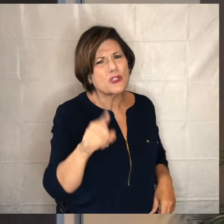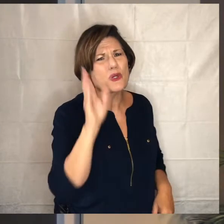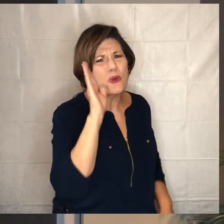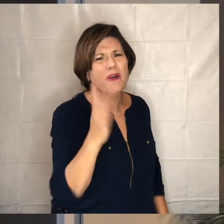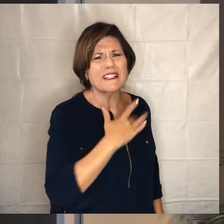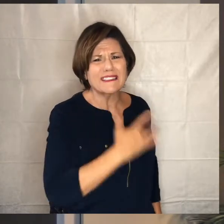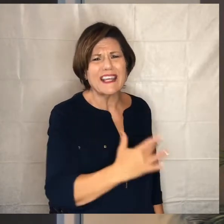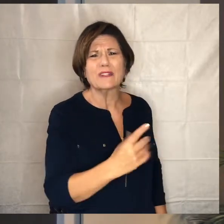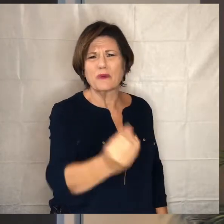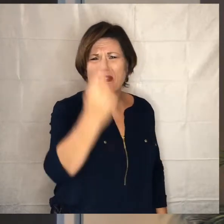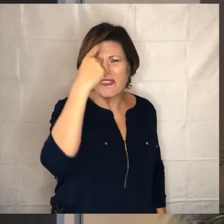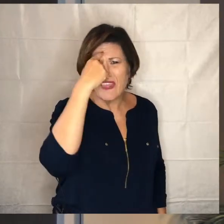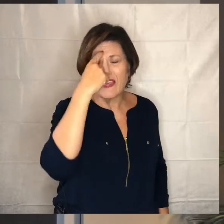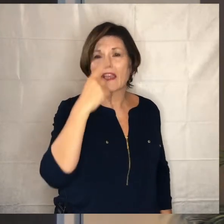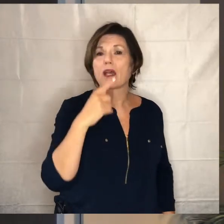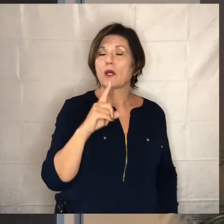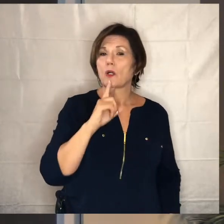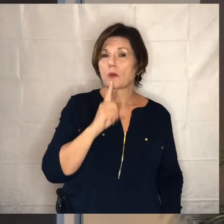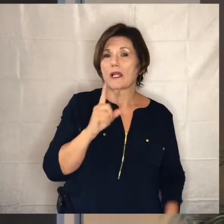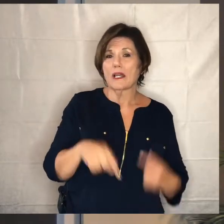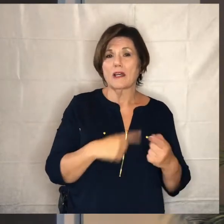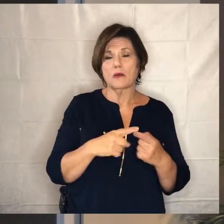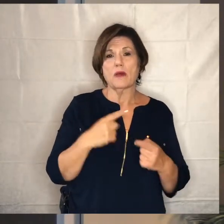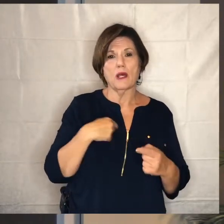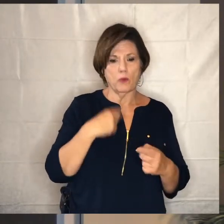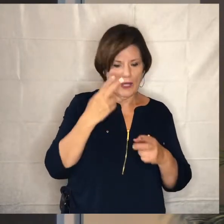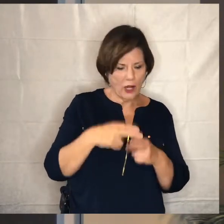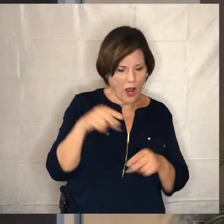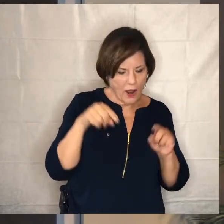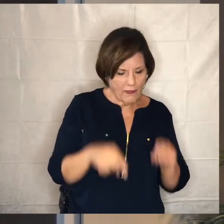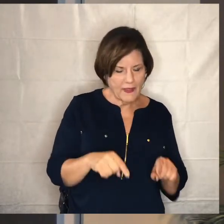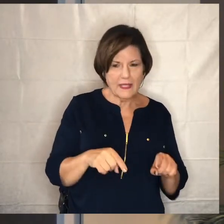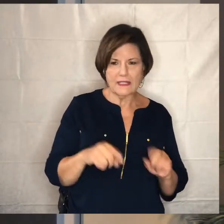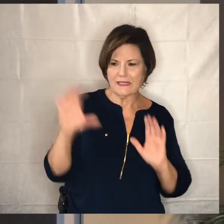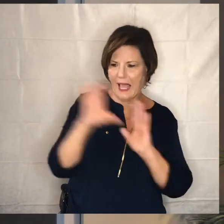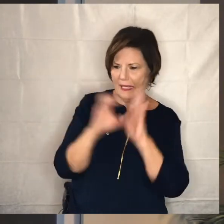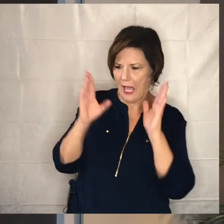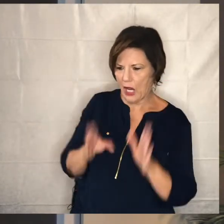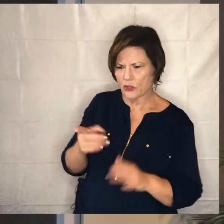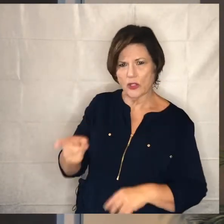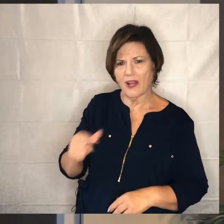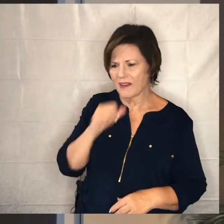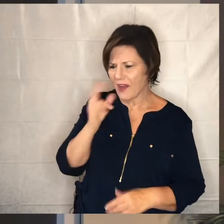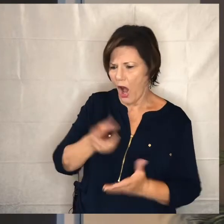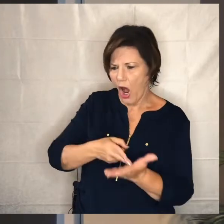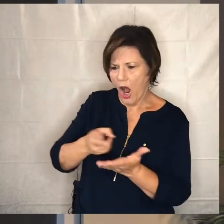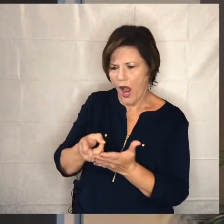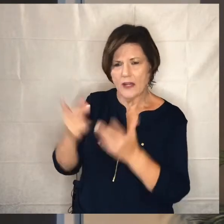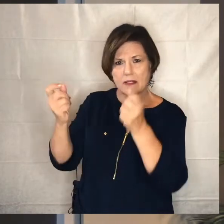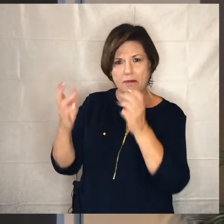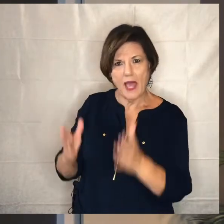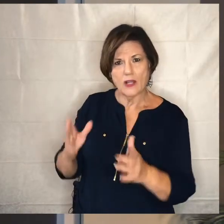really probably more the fact that we're calling this particular character a dishonest manager that it gets to the idea that